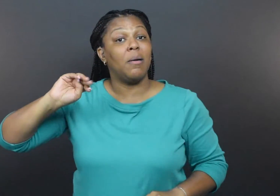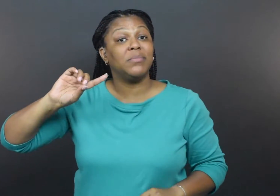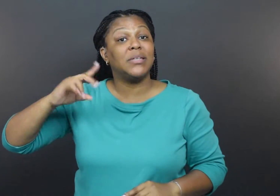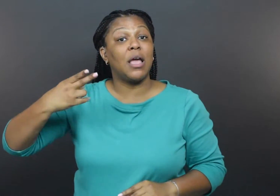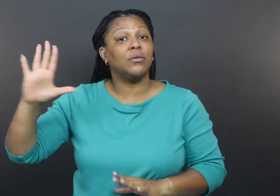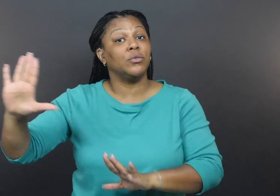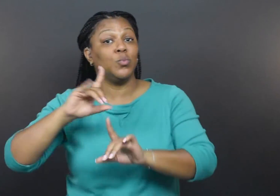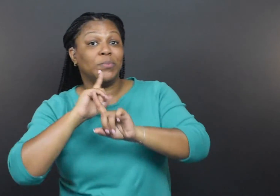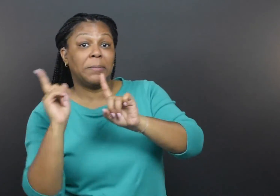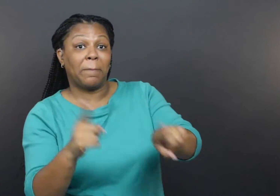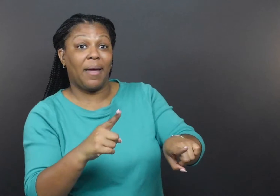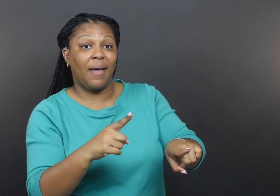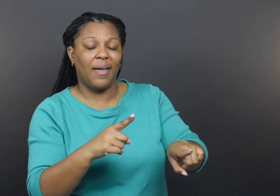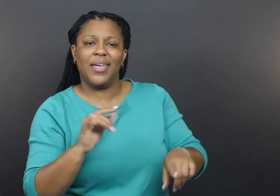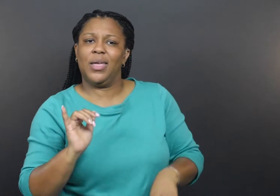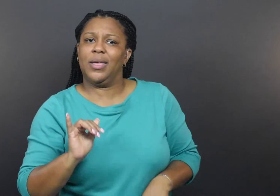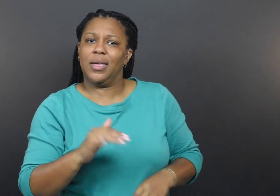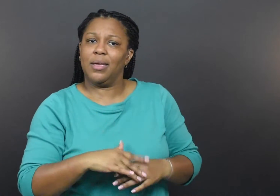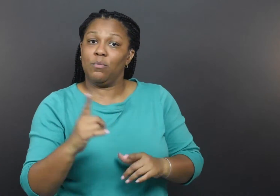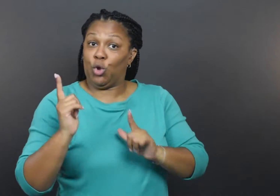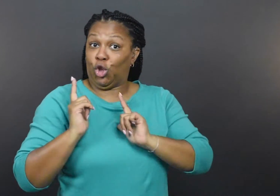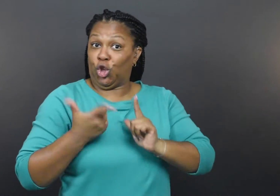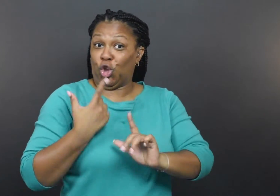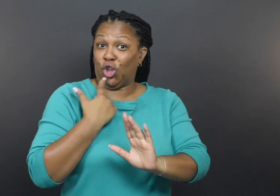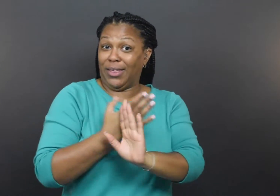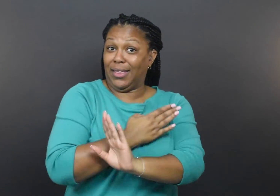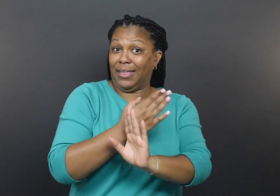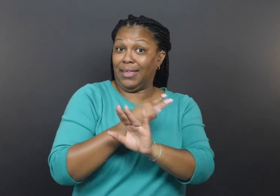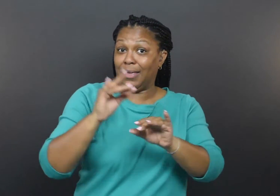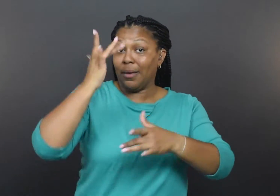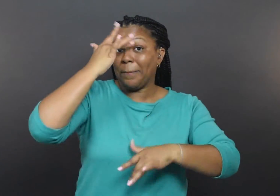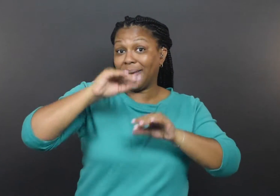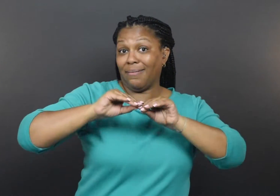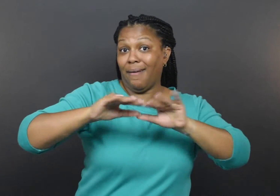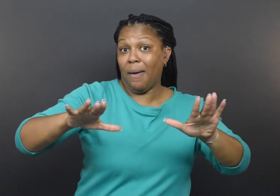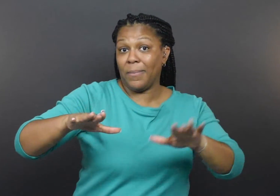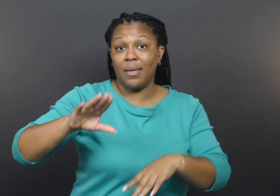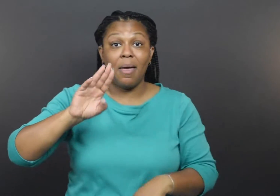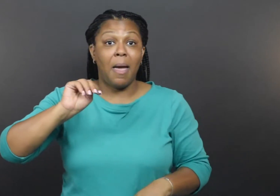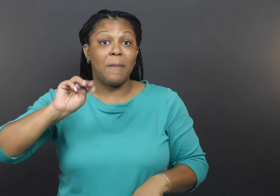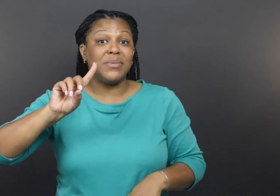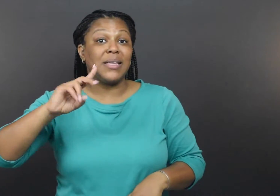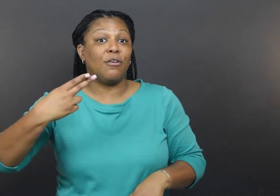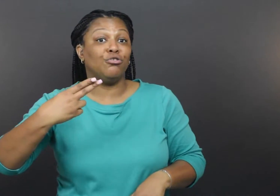noting, “Early in the pandemic, MDH did not have many of the relationships